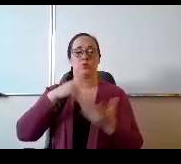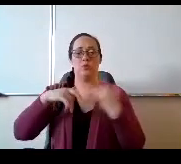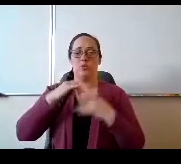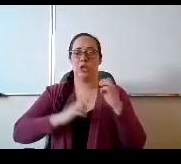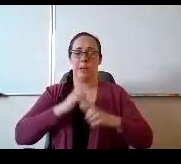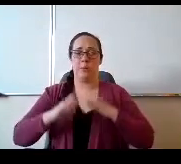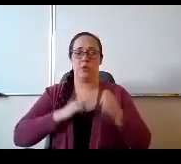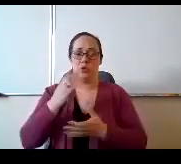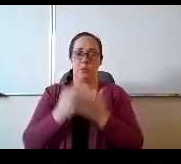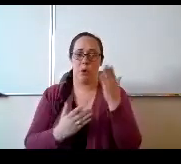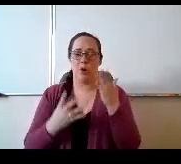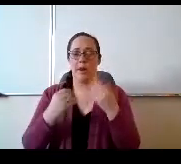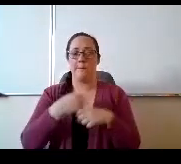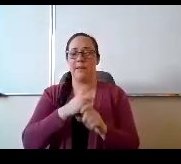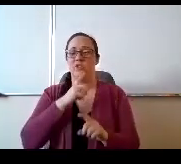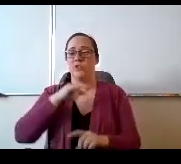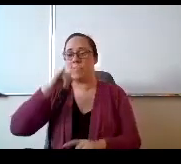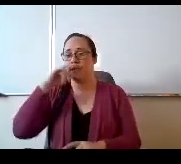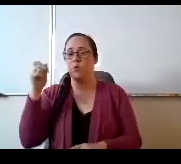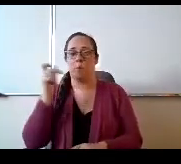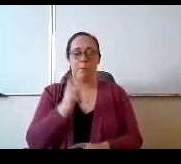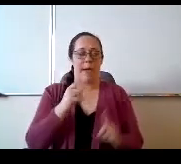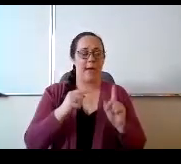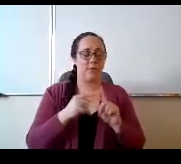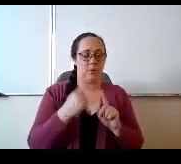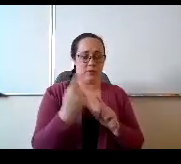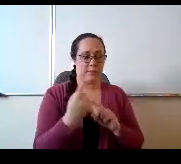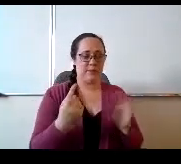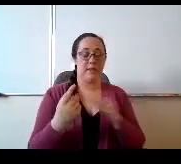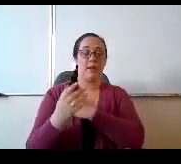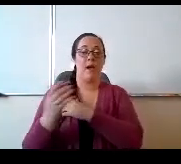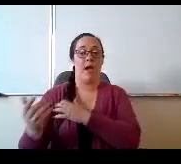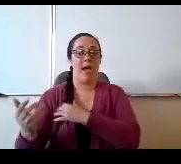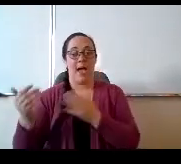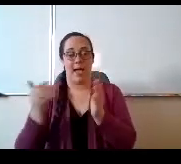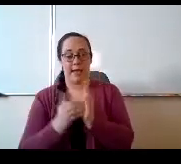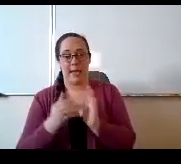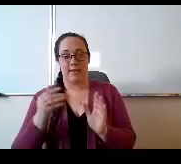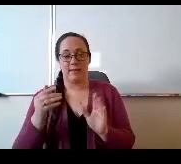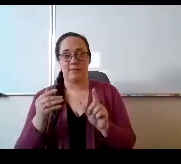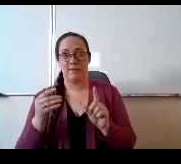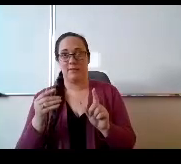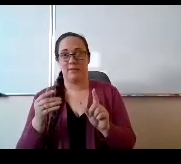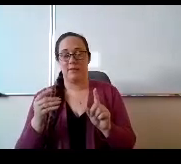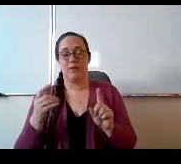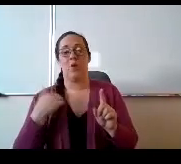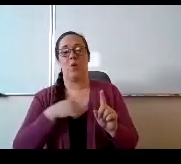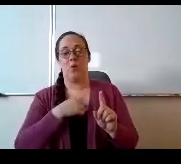getting kids back into something like, again, for Randy's benefit we started bringing our 8th grade band Kids together.